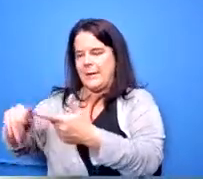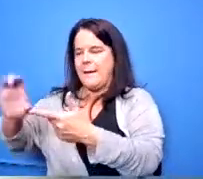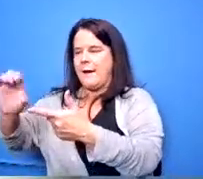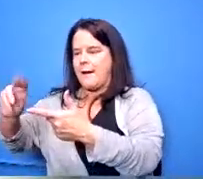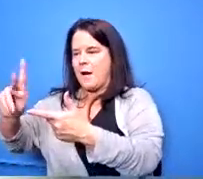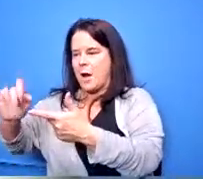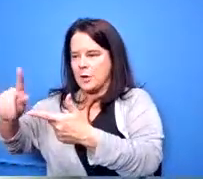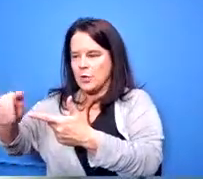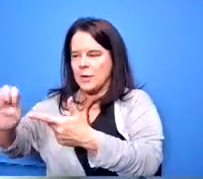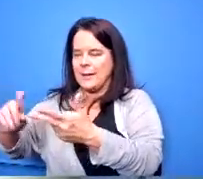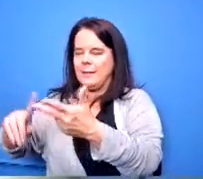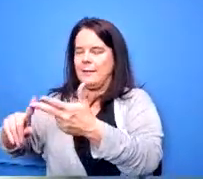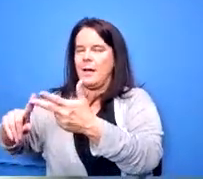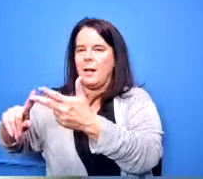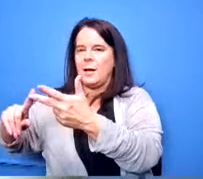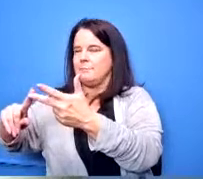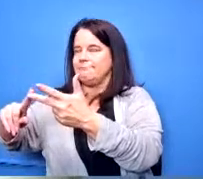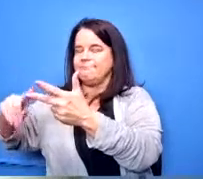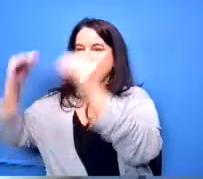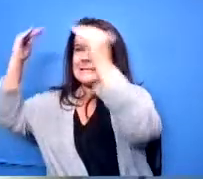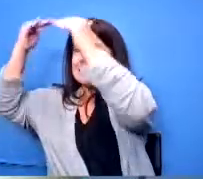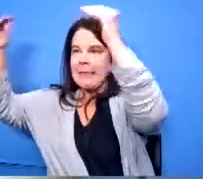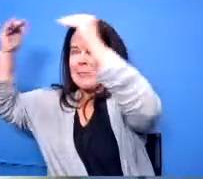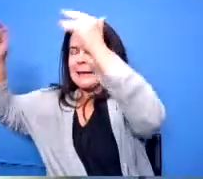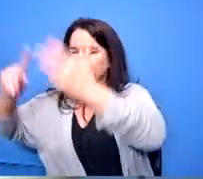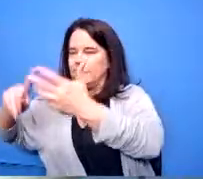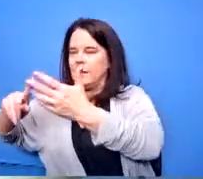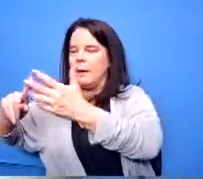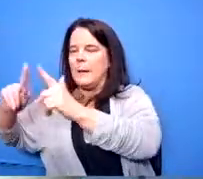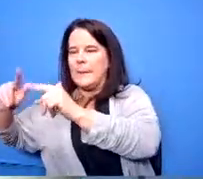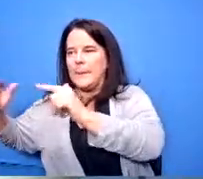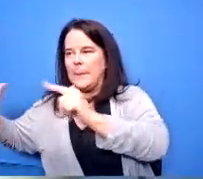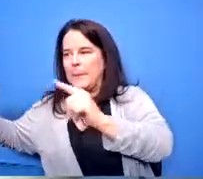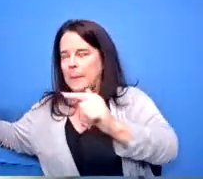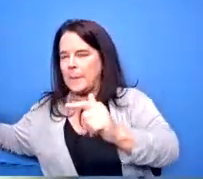just a whole slew of subcontractors that'll be part of this project after they design they'll